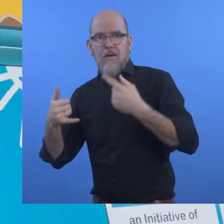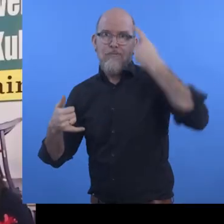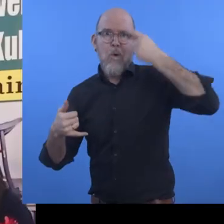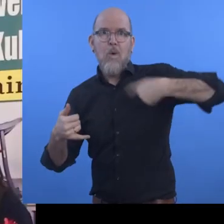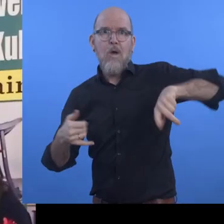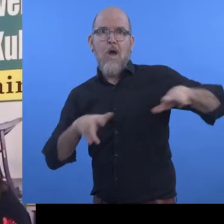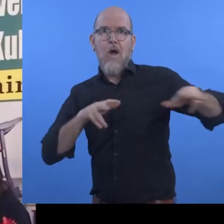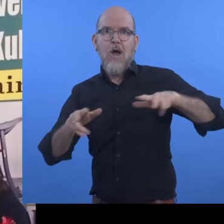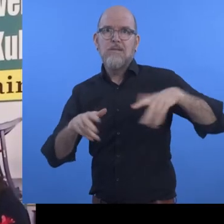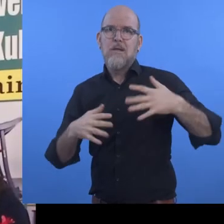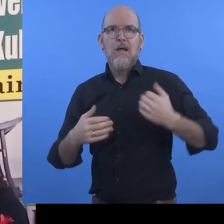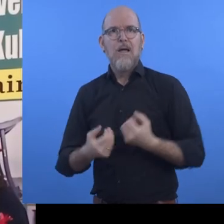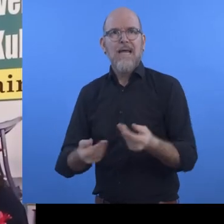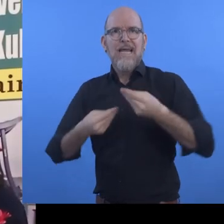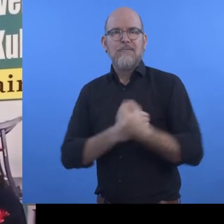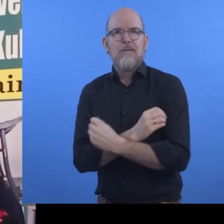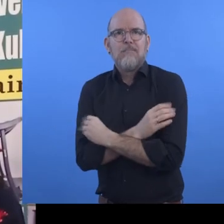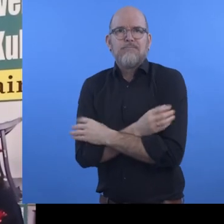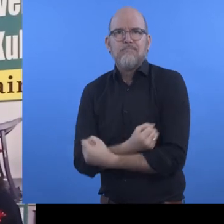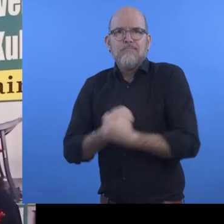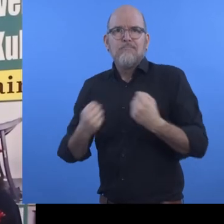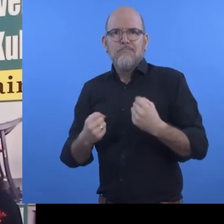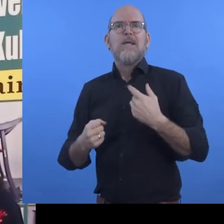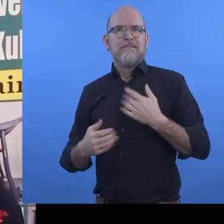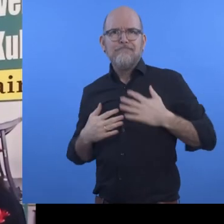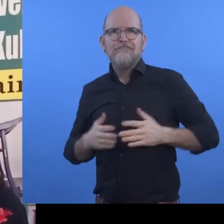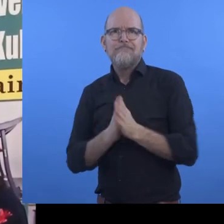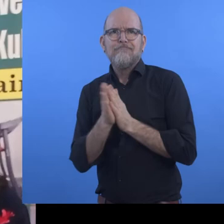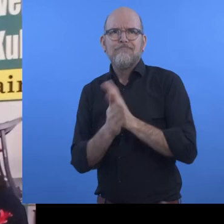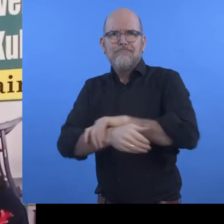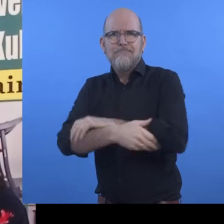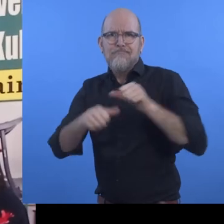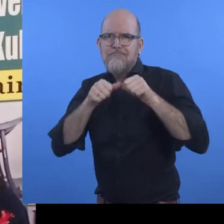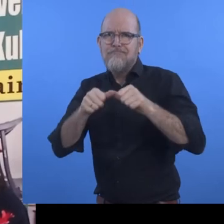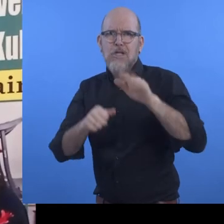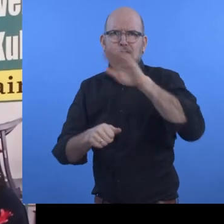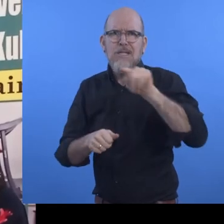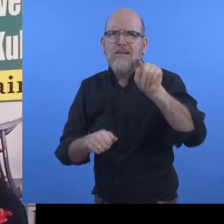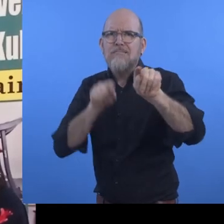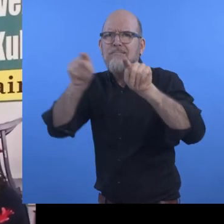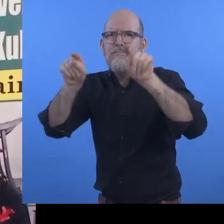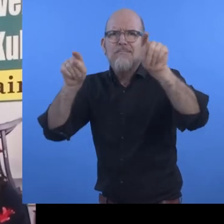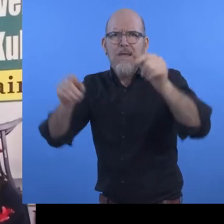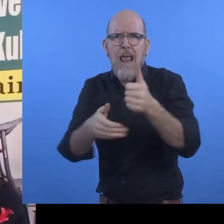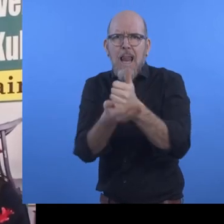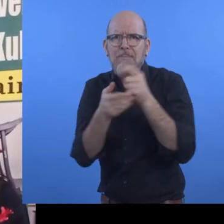Shruti More Bhardwaj: "This year’s Zero Project Award is very interesting for our organization. It aspires us to continue working towards bringing therapy to every